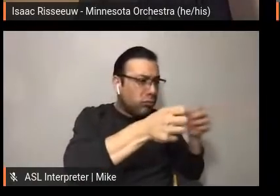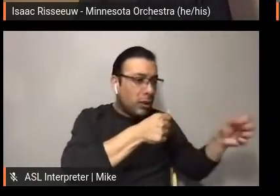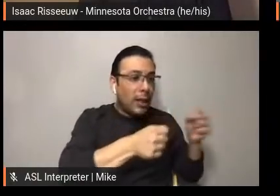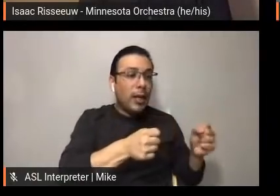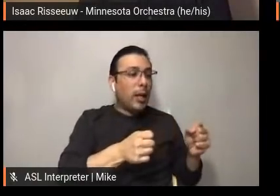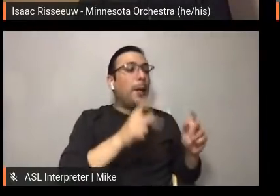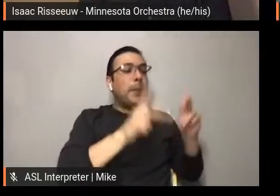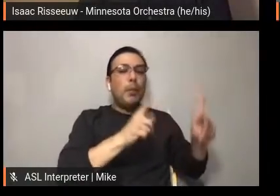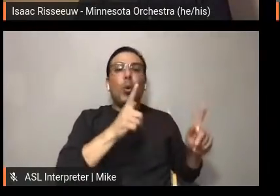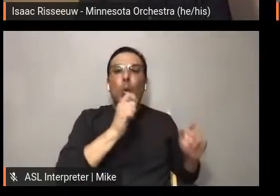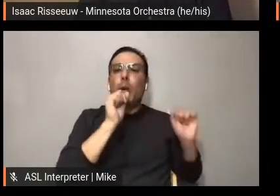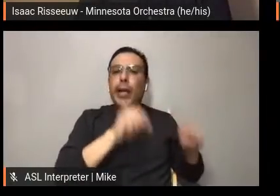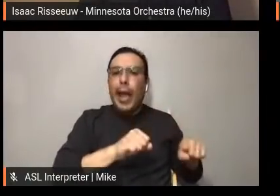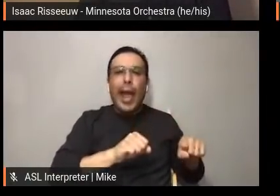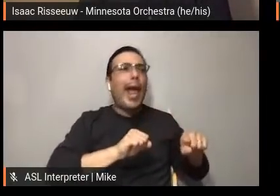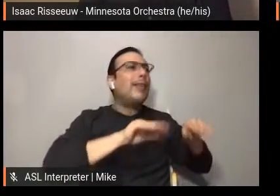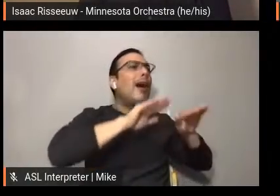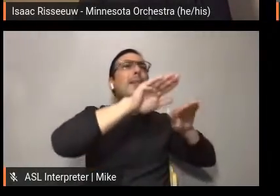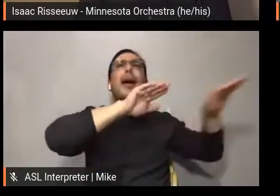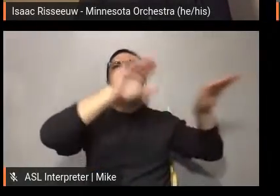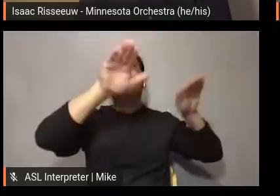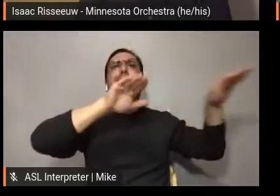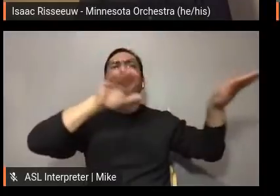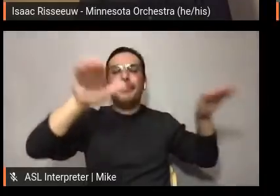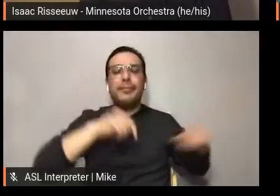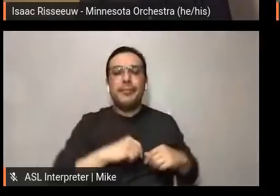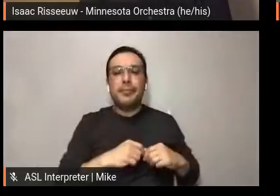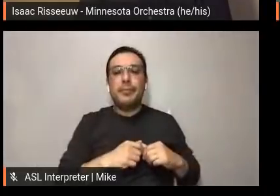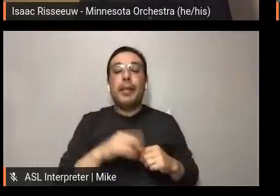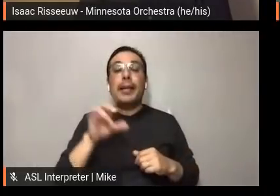and brought that energy. We had a roll out piece of content that went